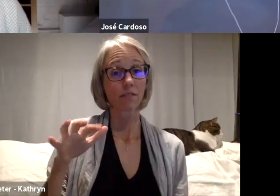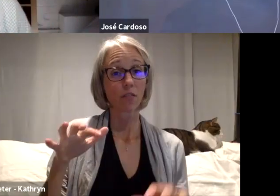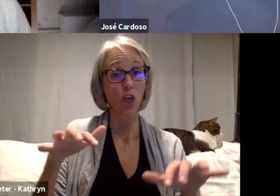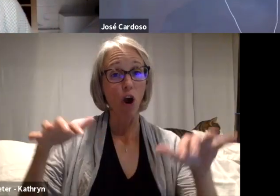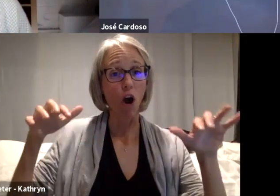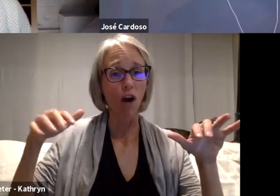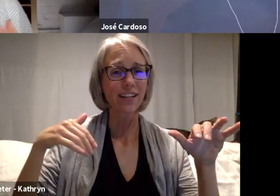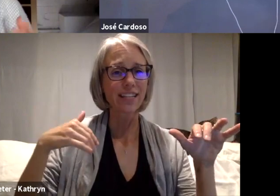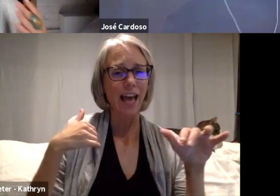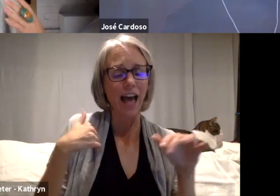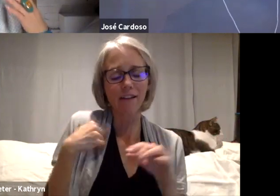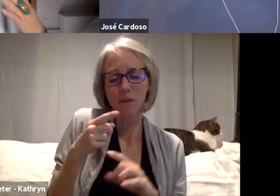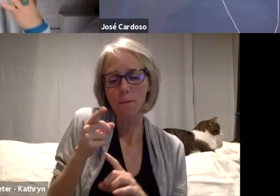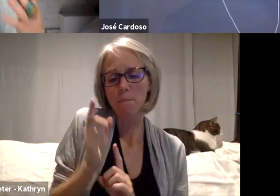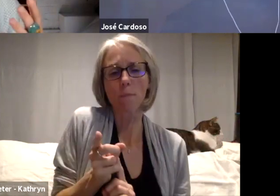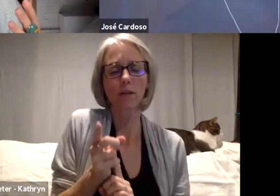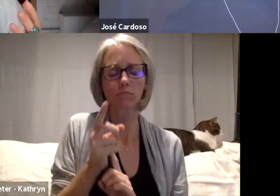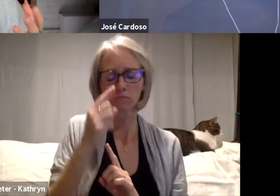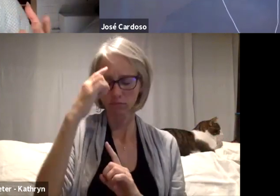whenever I'm around a fire, I sort of stare into the fire.